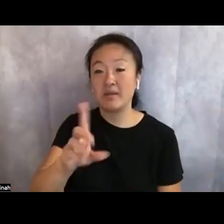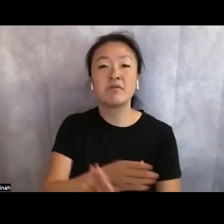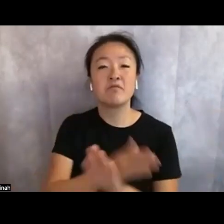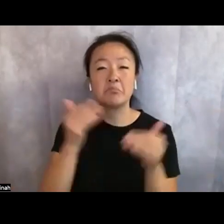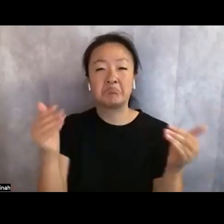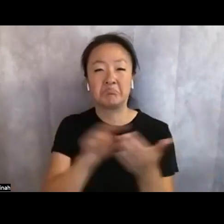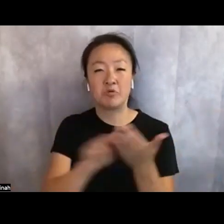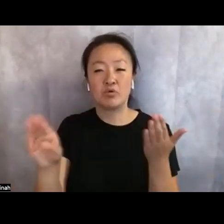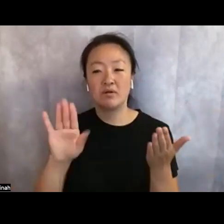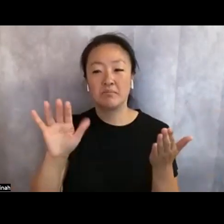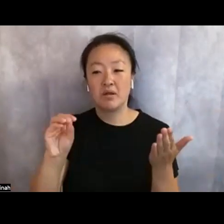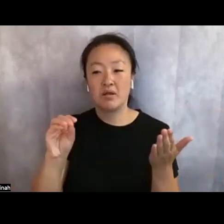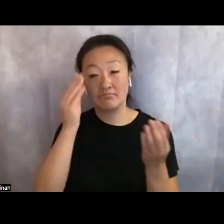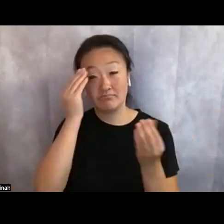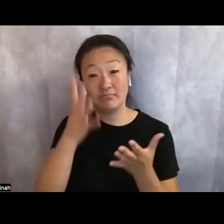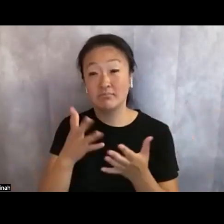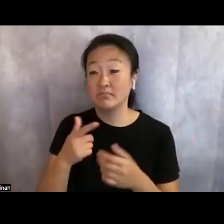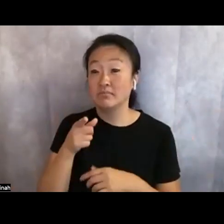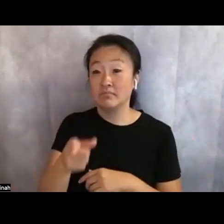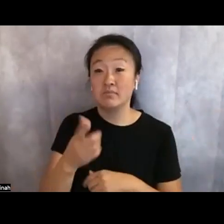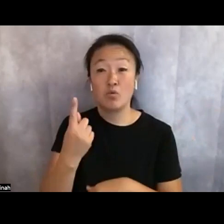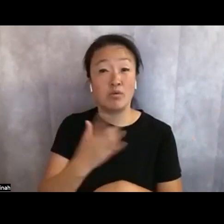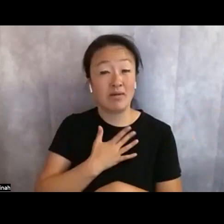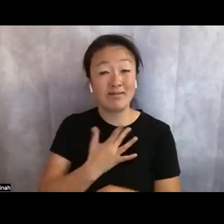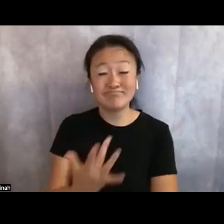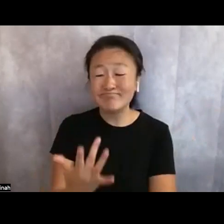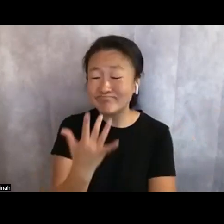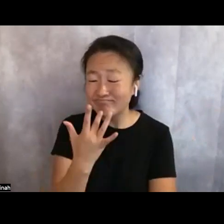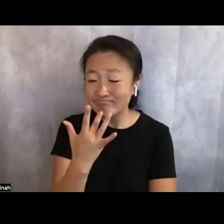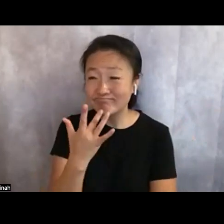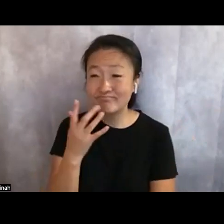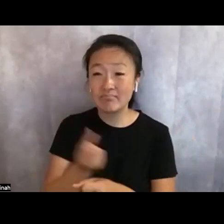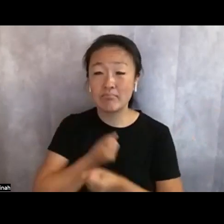just letting you know Diamond is one of my favorite poets, hands down. When somebody is like,